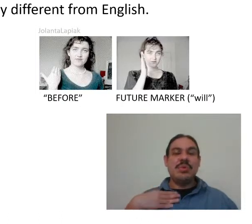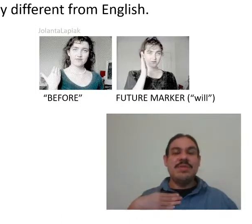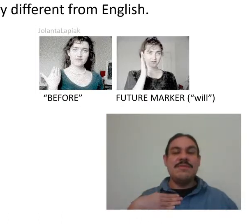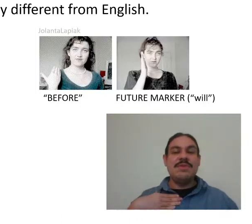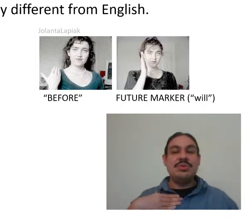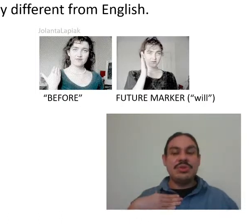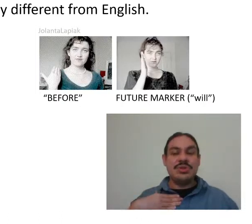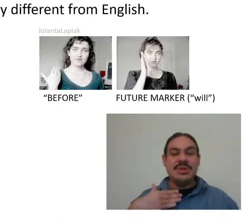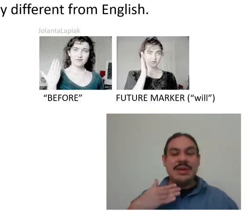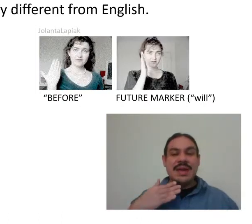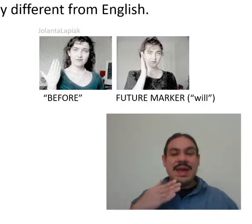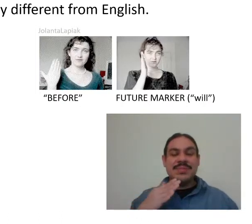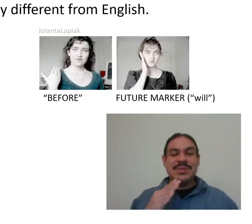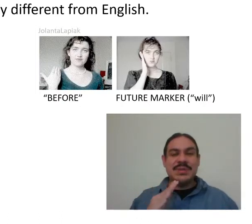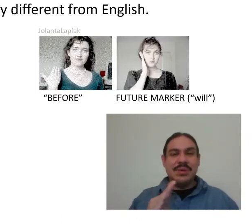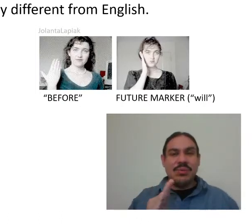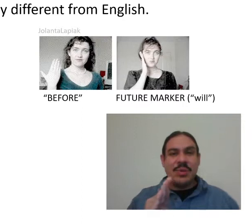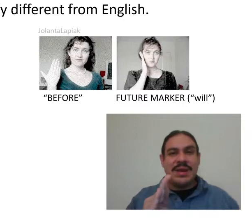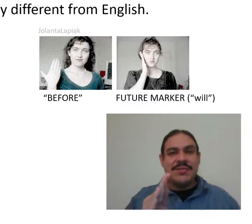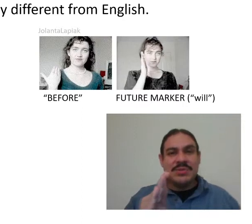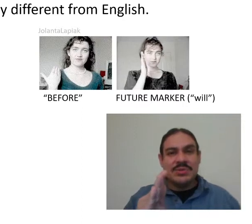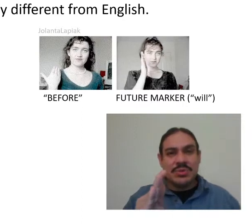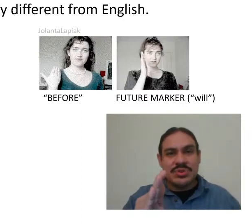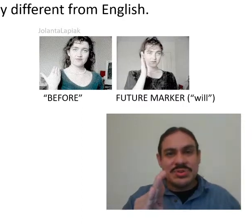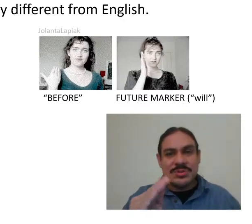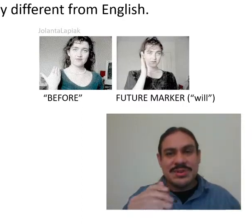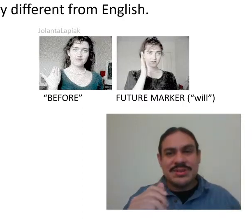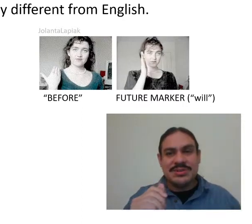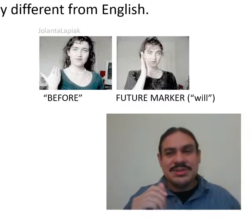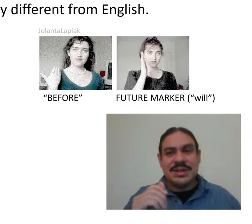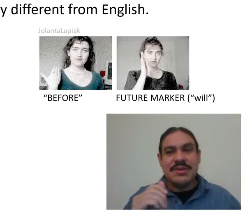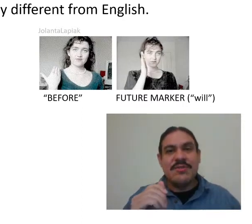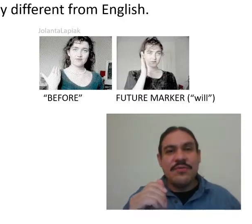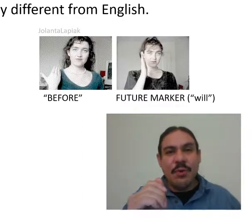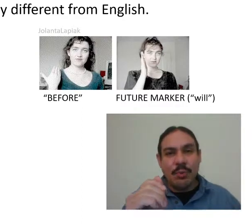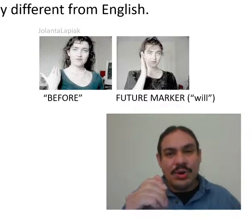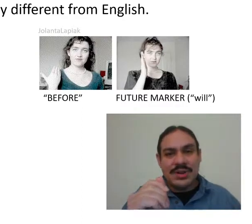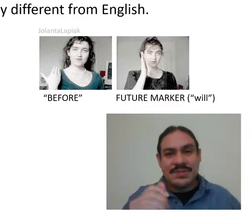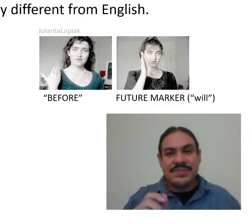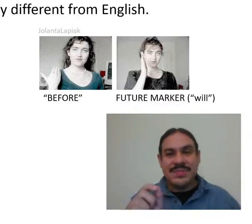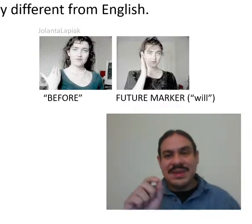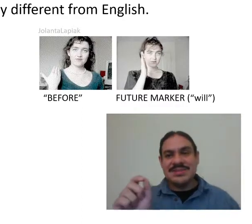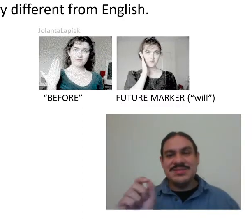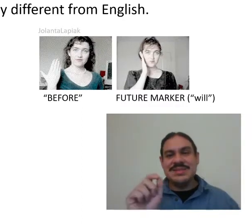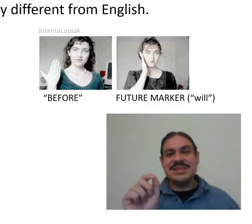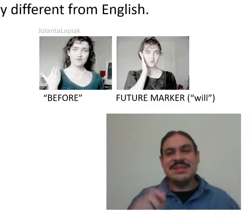with the future happen away from the torso and tilting forward, as you can see